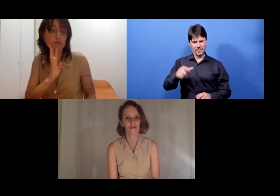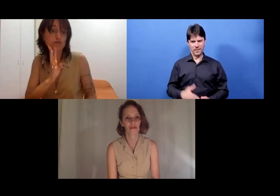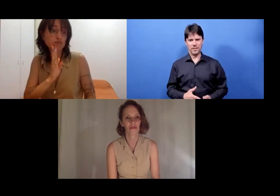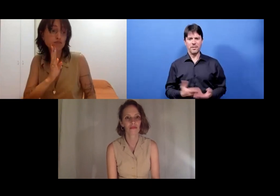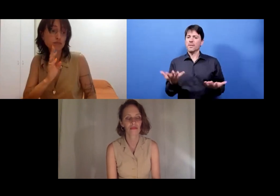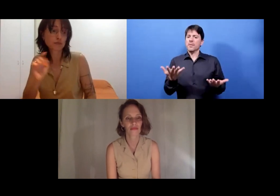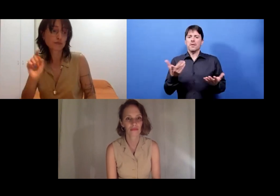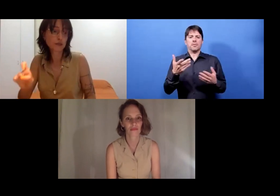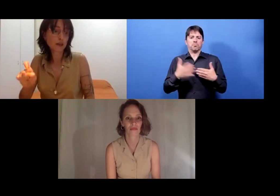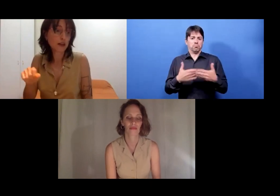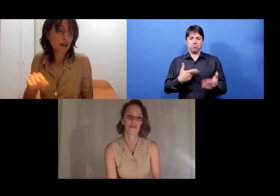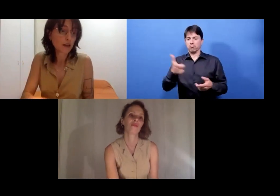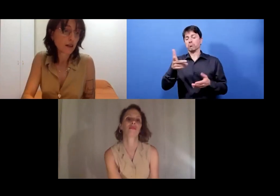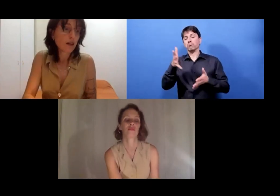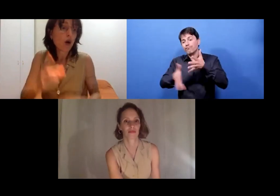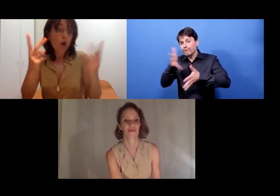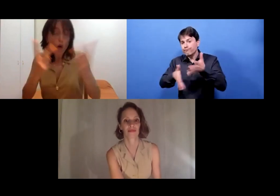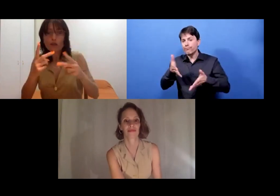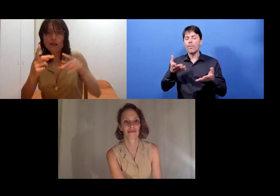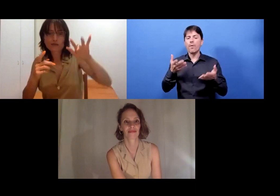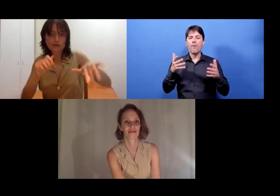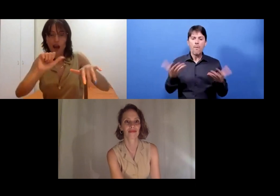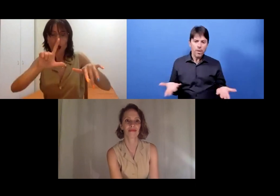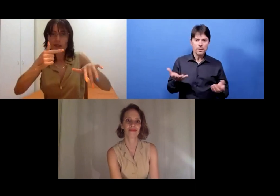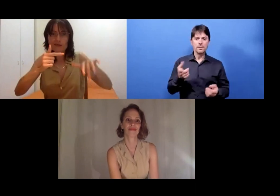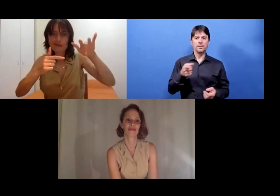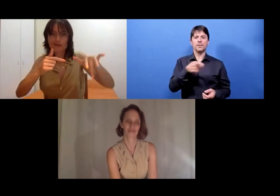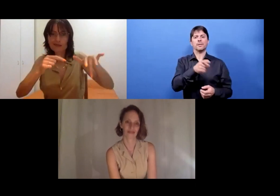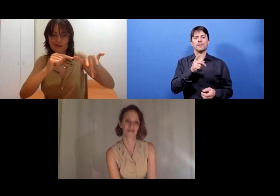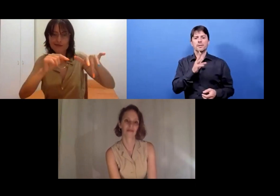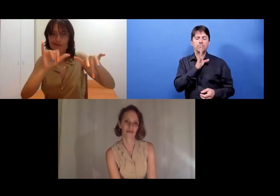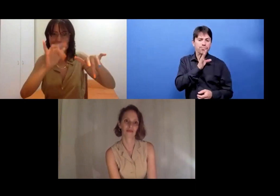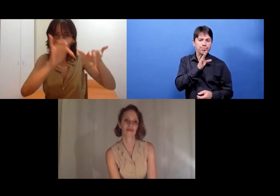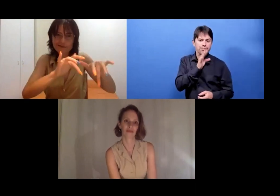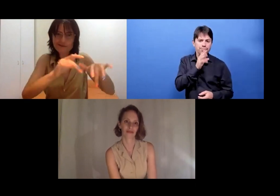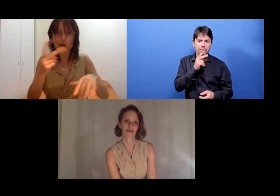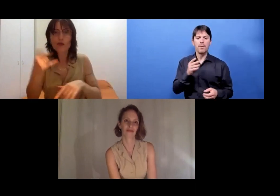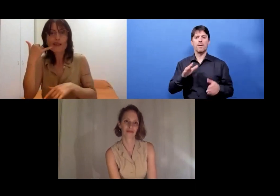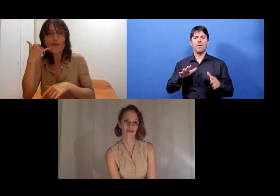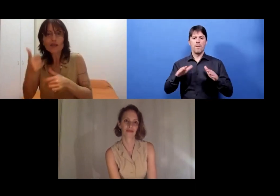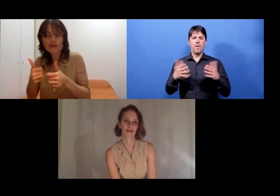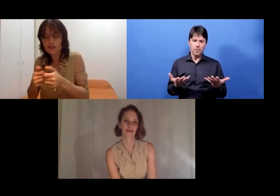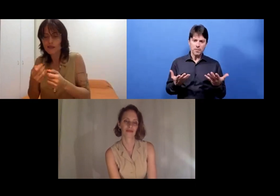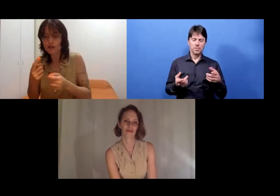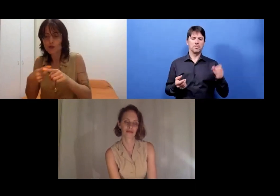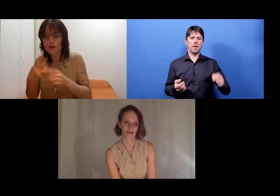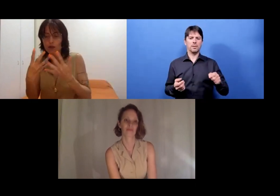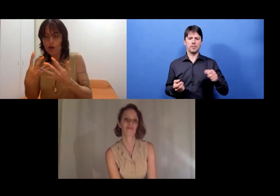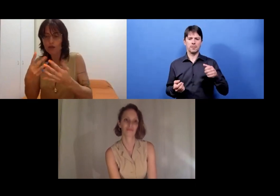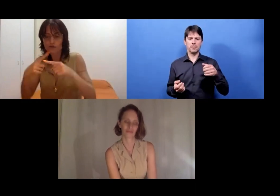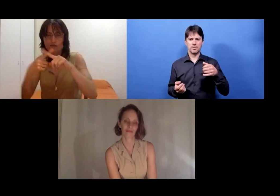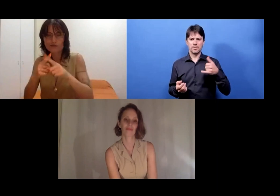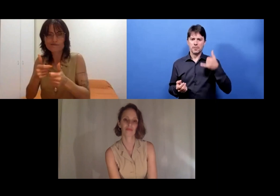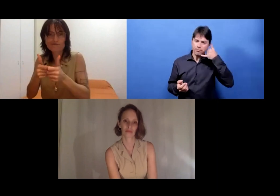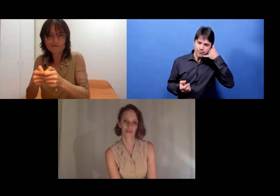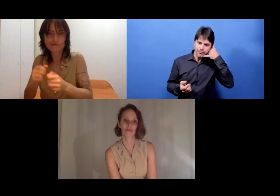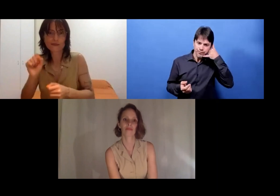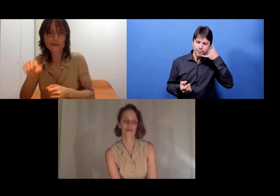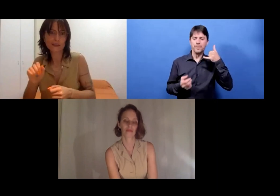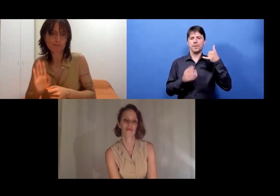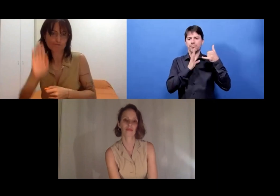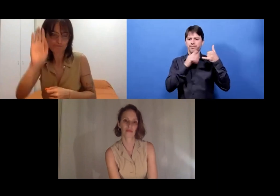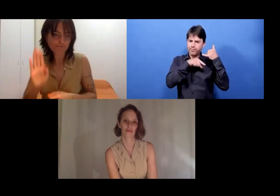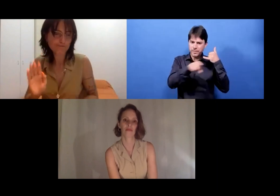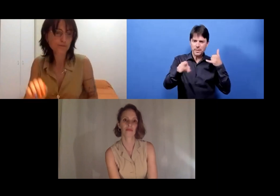there's going to be a "reactions" button popping up. And you press this and then you can raise your hand.